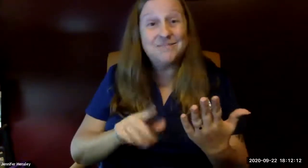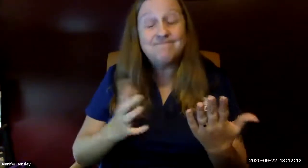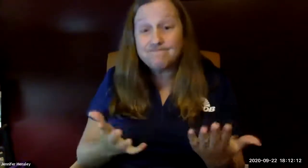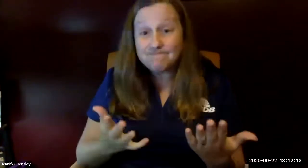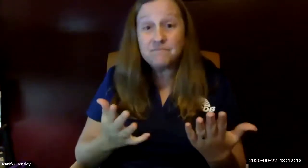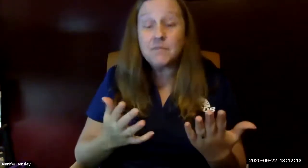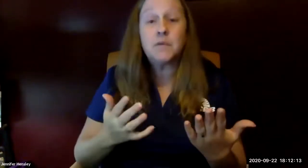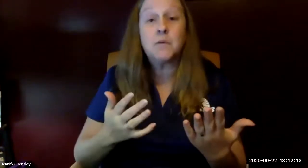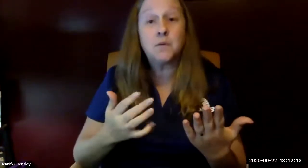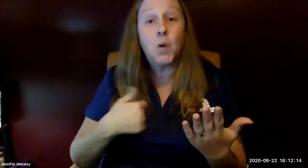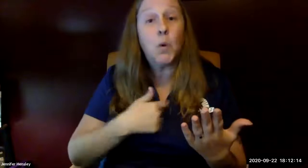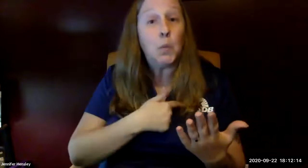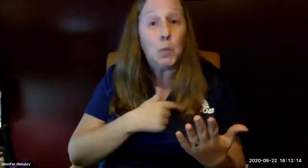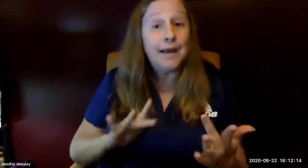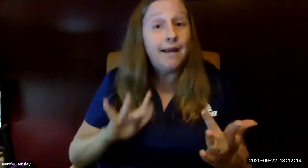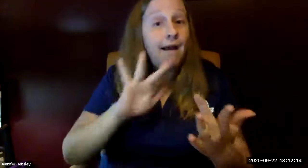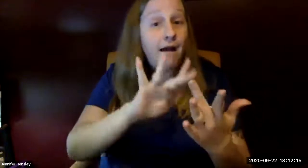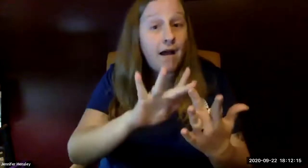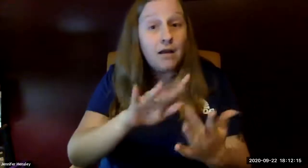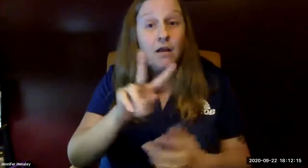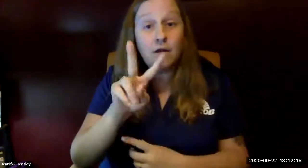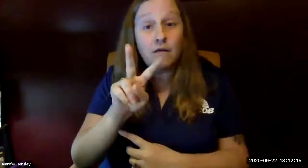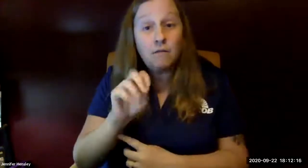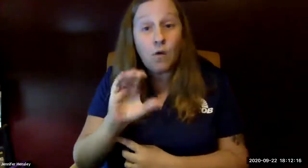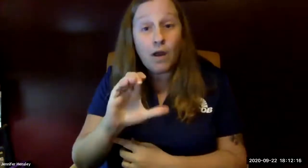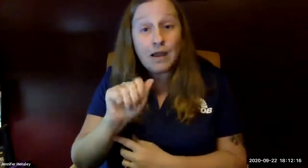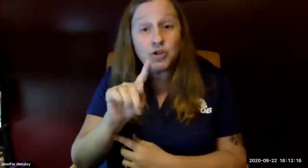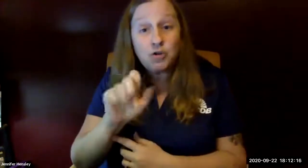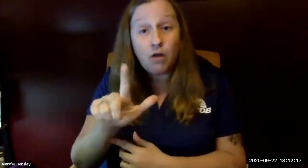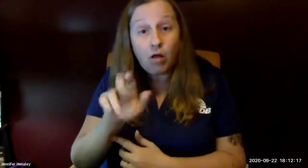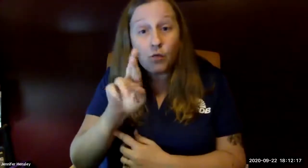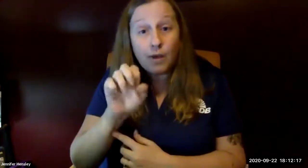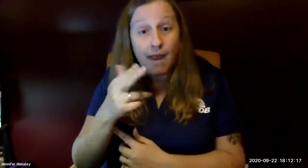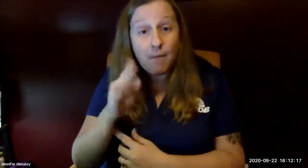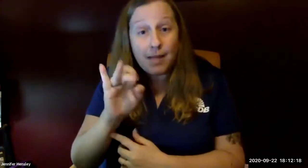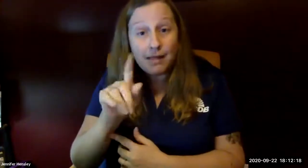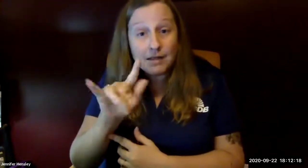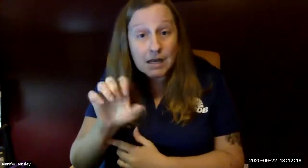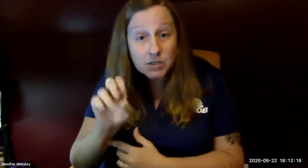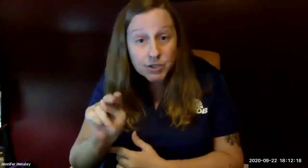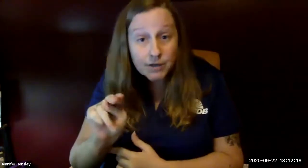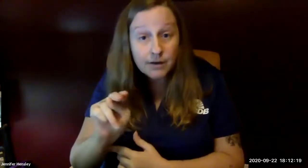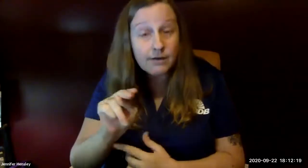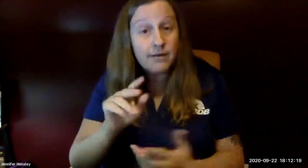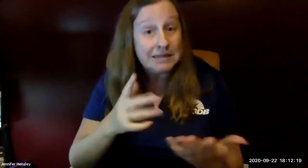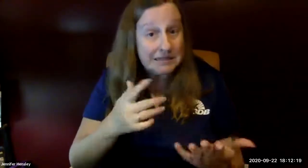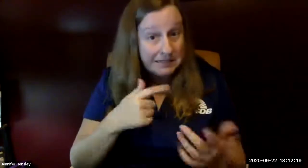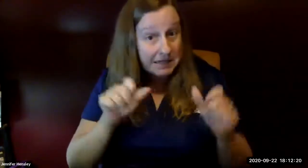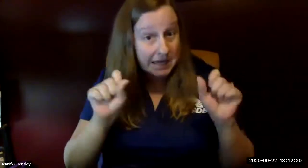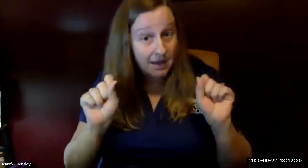initially we considered canceling camp leap